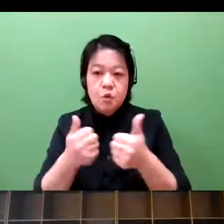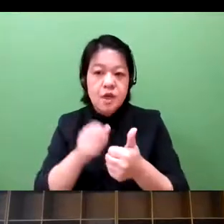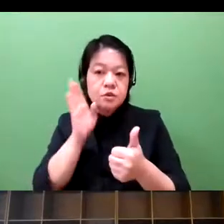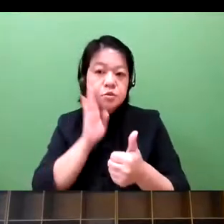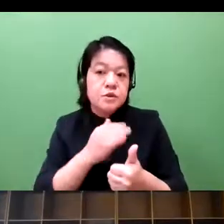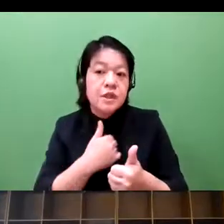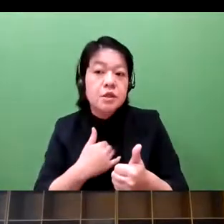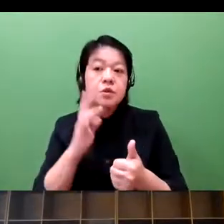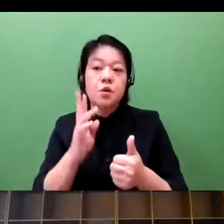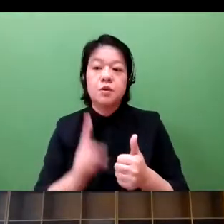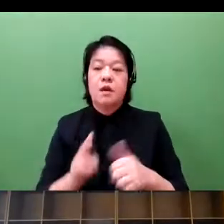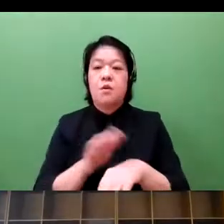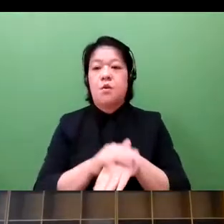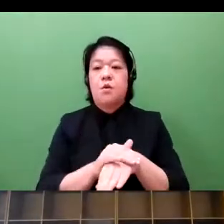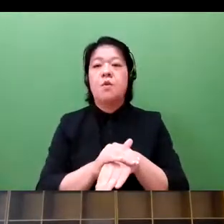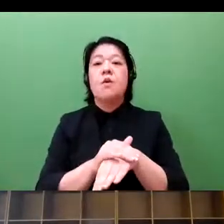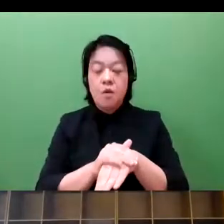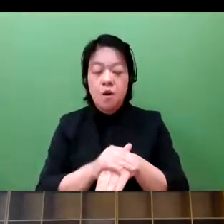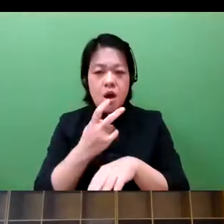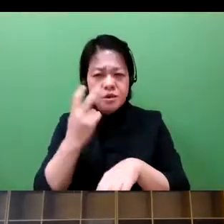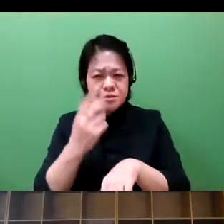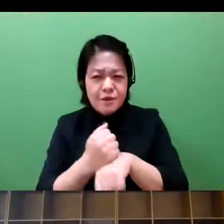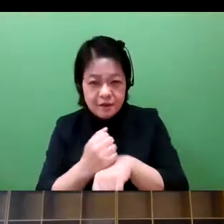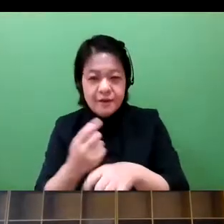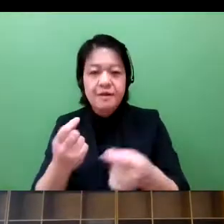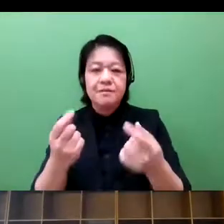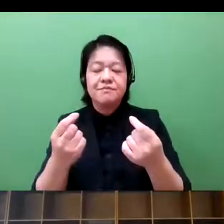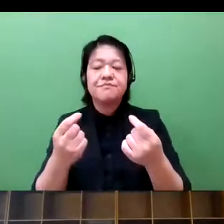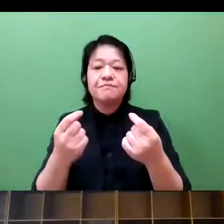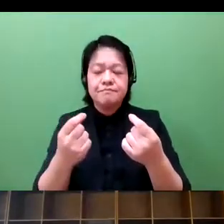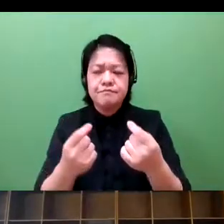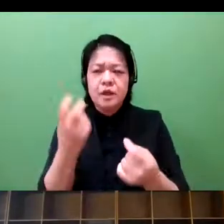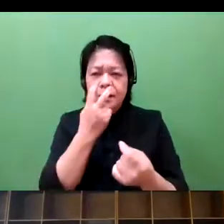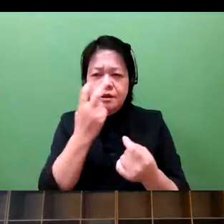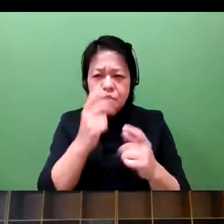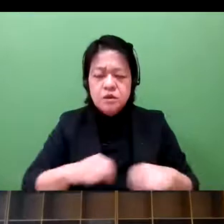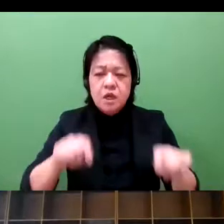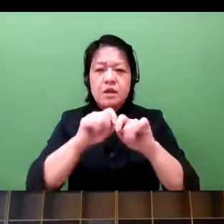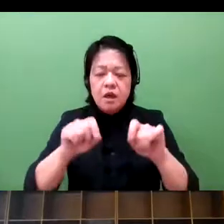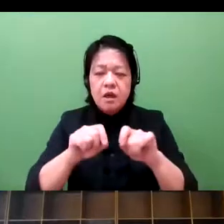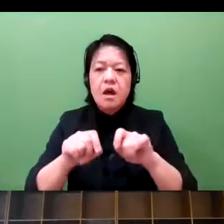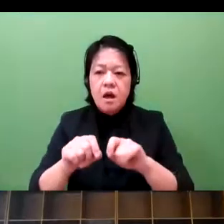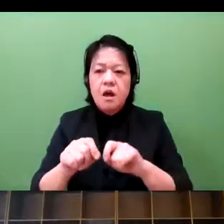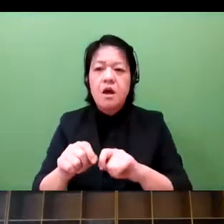need to be able to collaborate closely together.